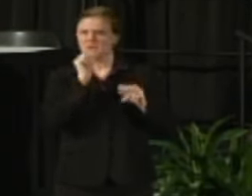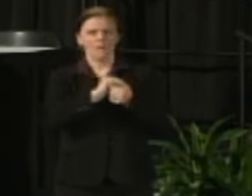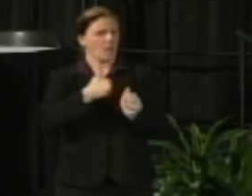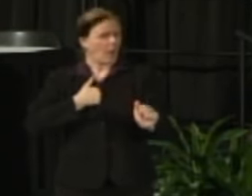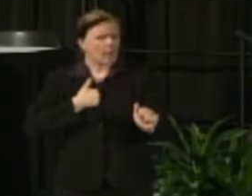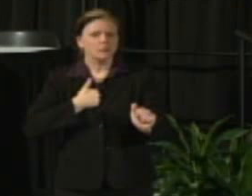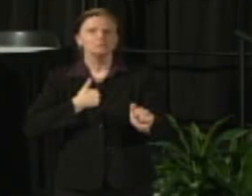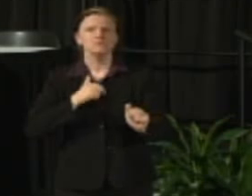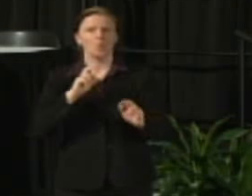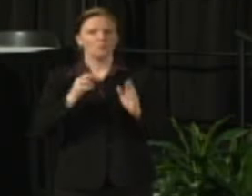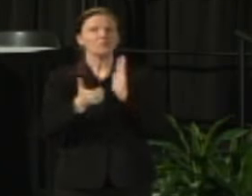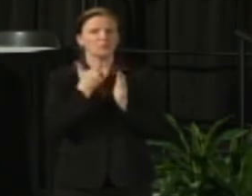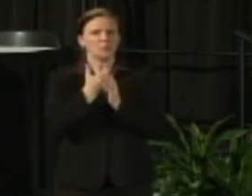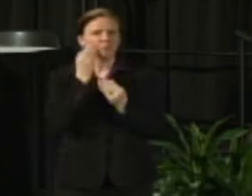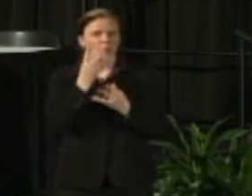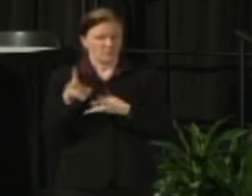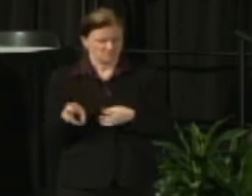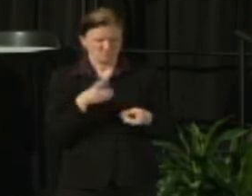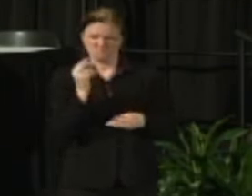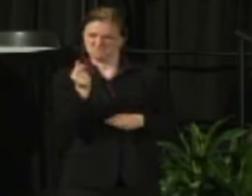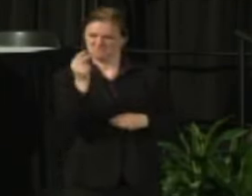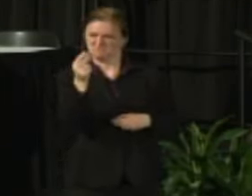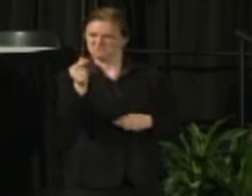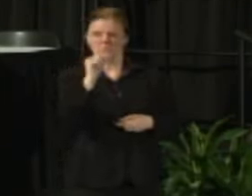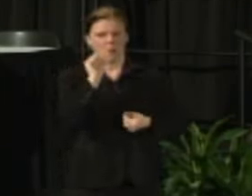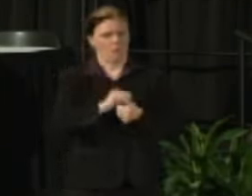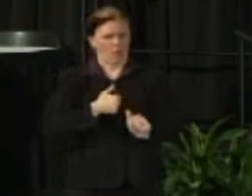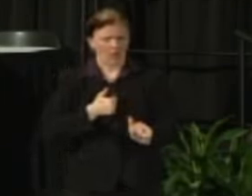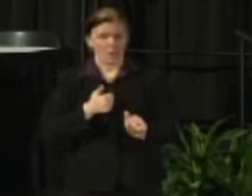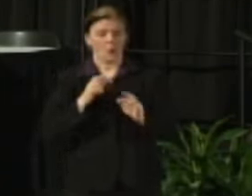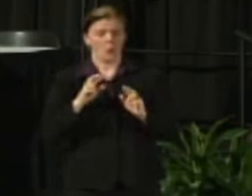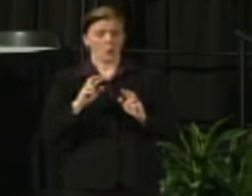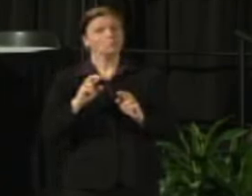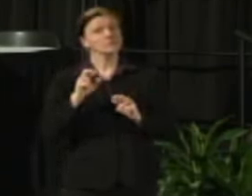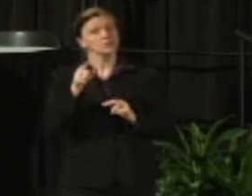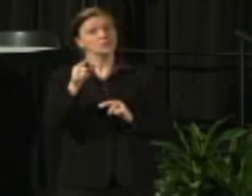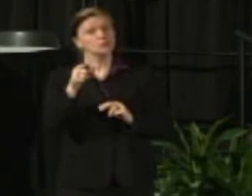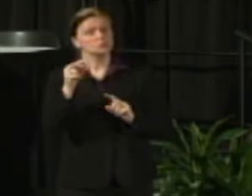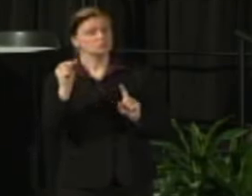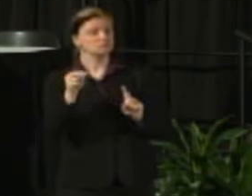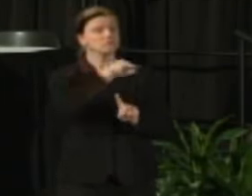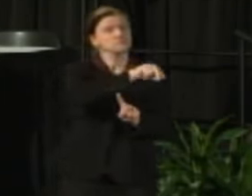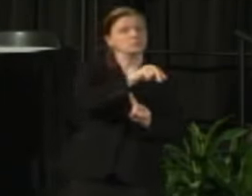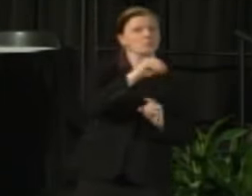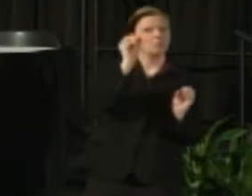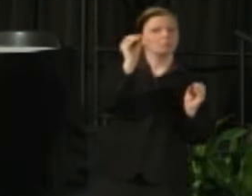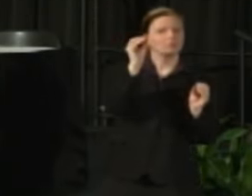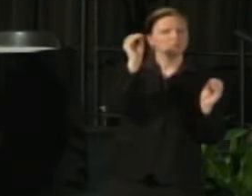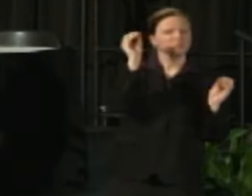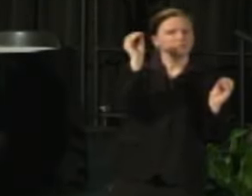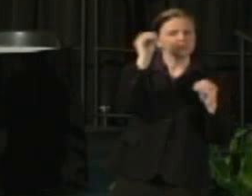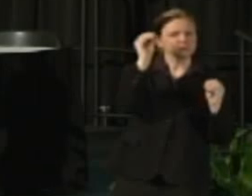in terms of providing you with a snapshot of both what the public is saying in those news stories that Mark talked about and very,